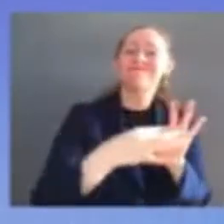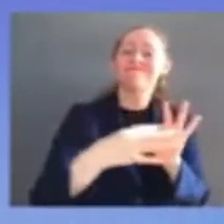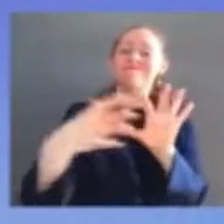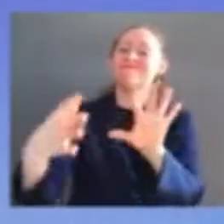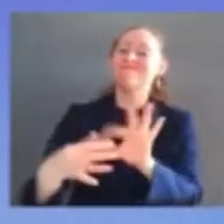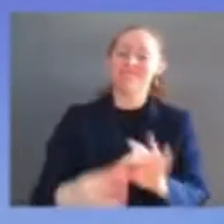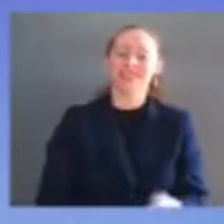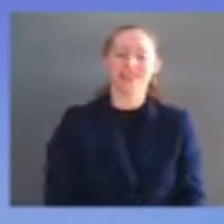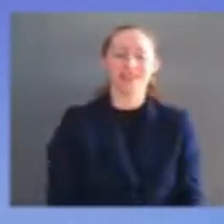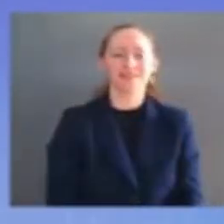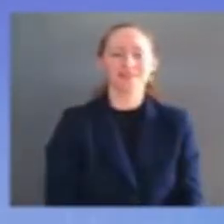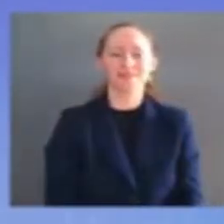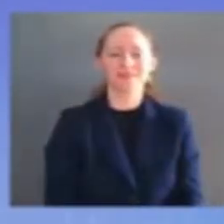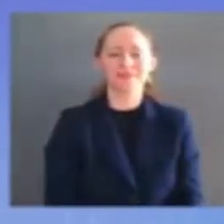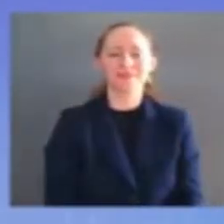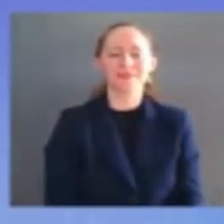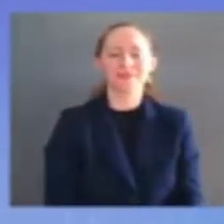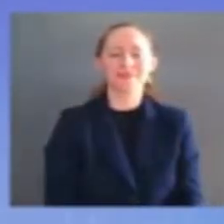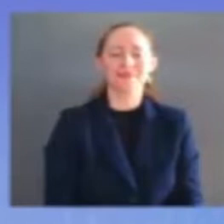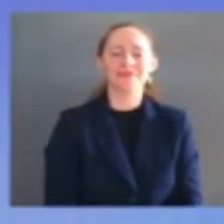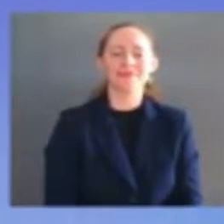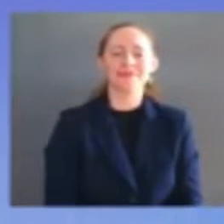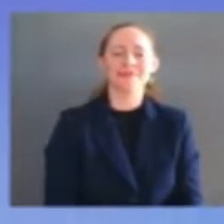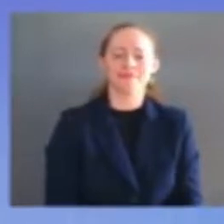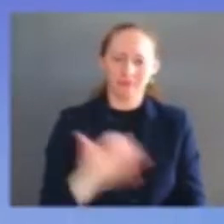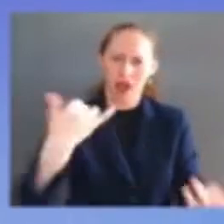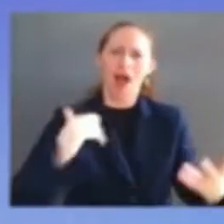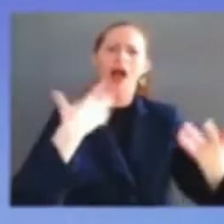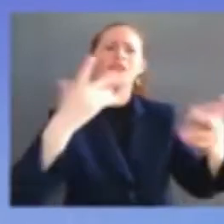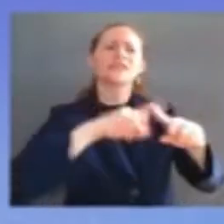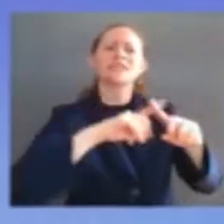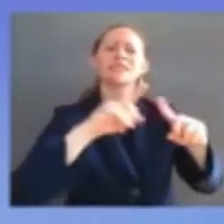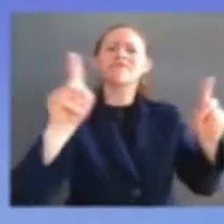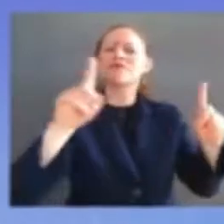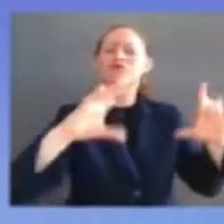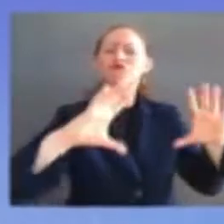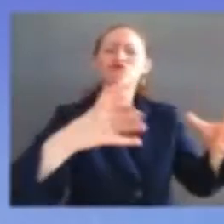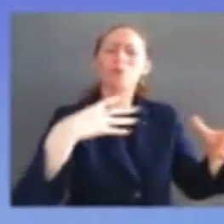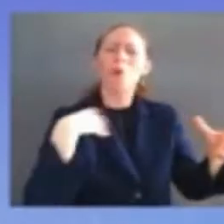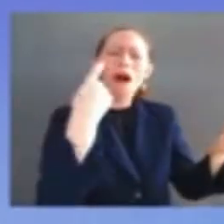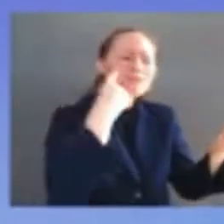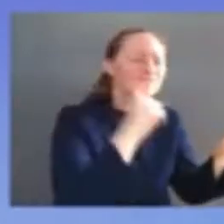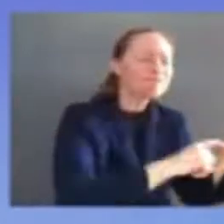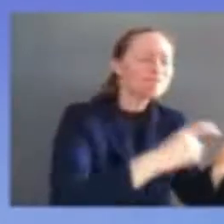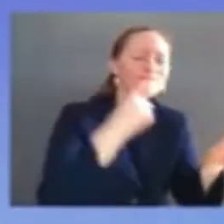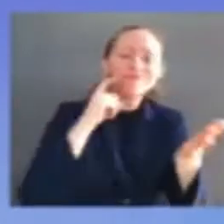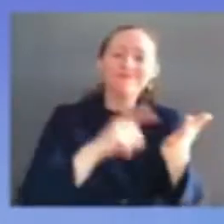recognition those who've provided invaluable support to me professionally in the decades